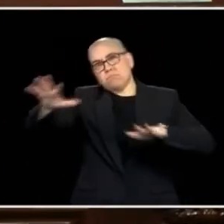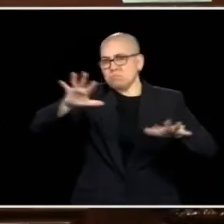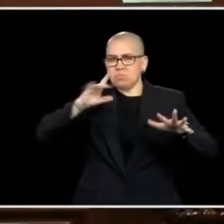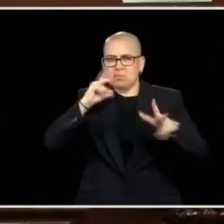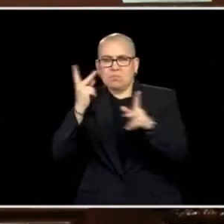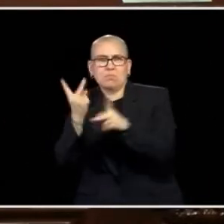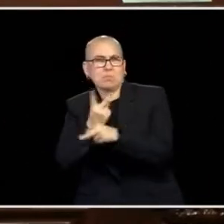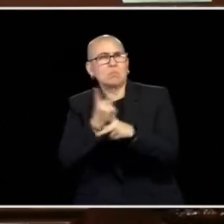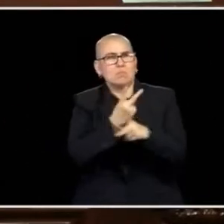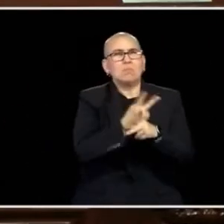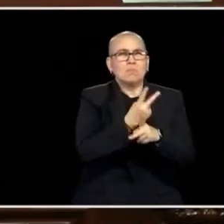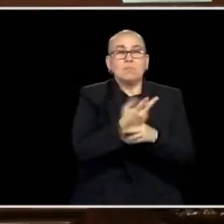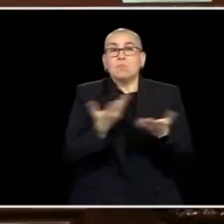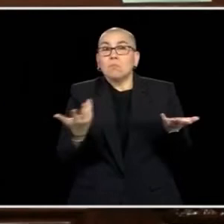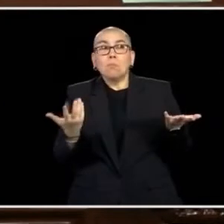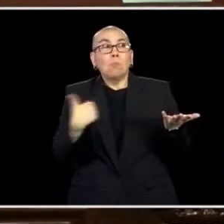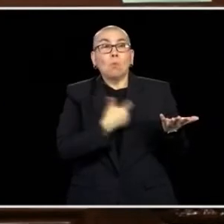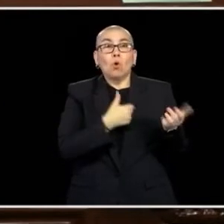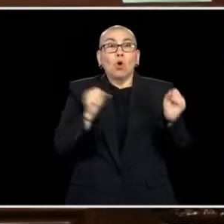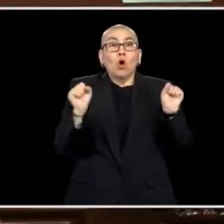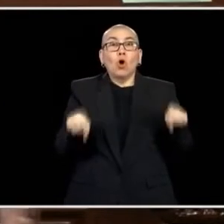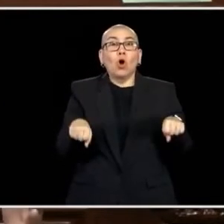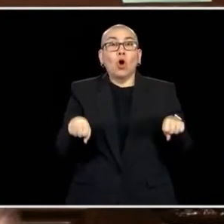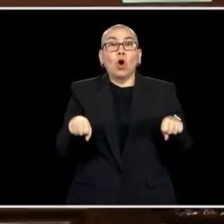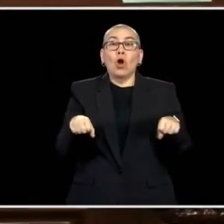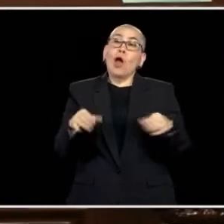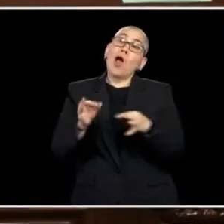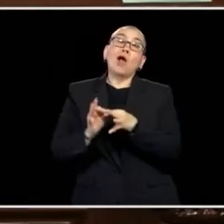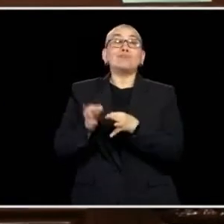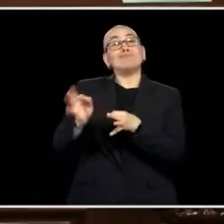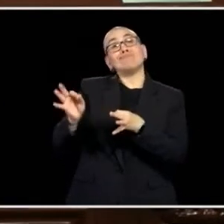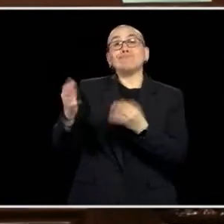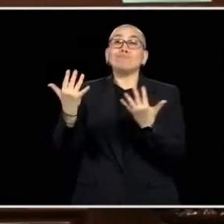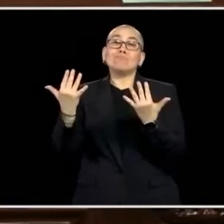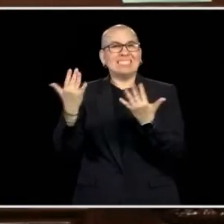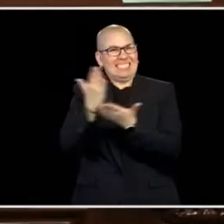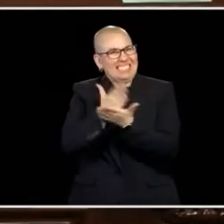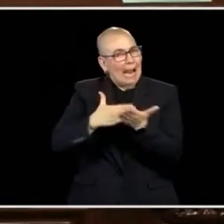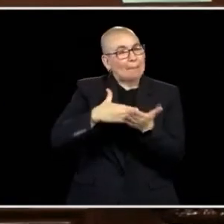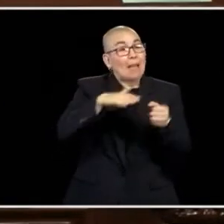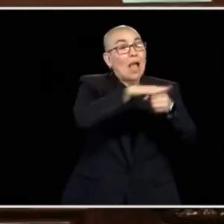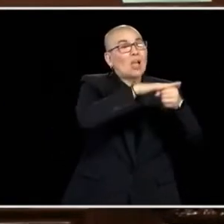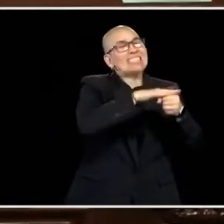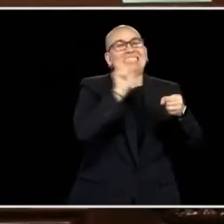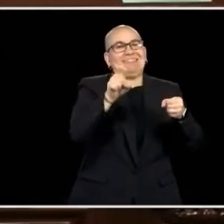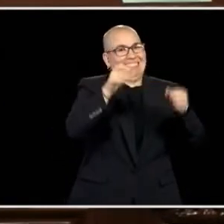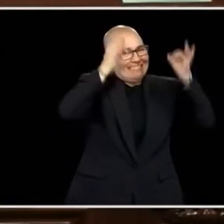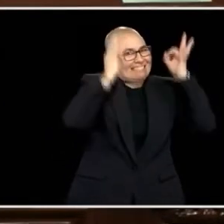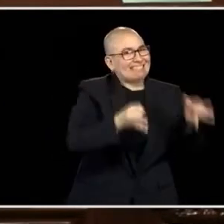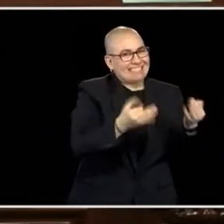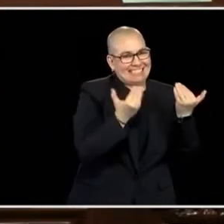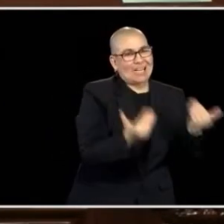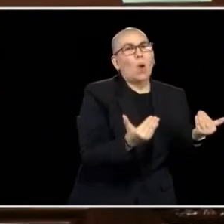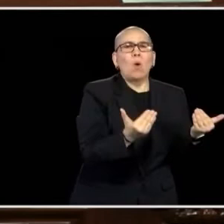SOME PEOPLE SAY IS, WE CAN JUST PUT IT OFF. WE CAN'T PUT SOME OF THESE THINGS OFF. WE CAN'T PUT OFF THINGS THAT MINNESOTANS NEEDS ARE